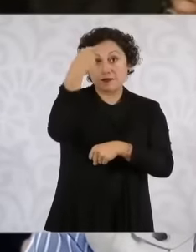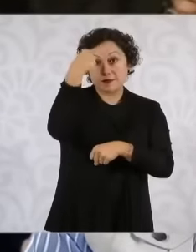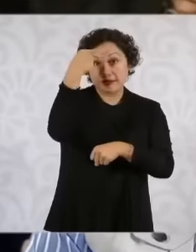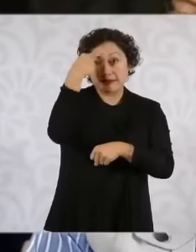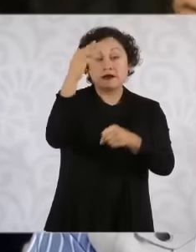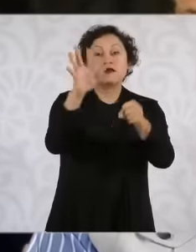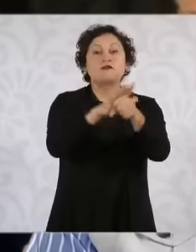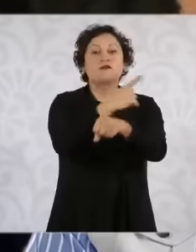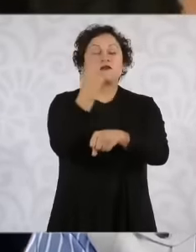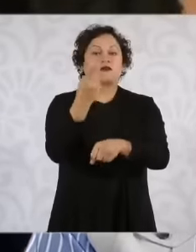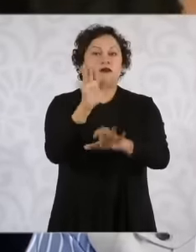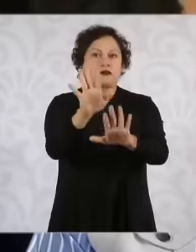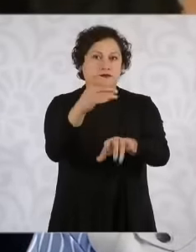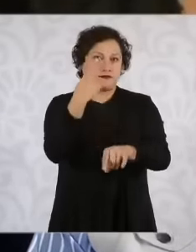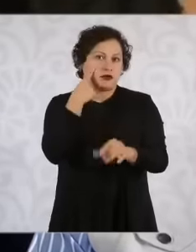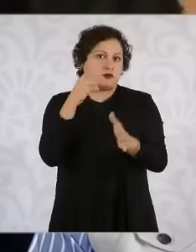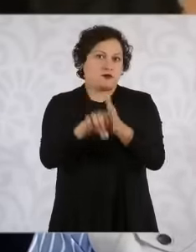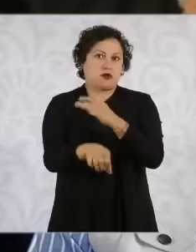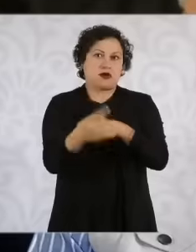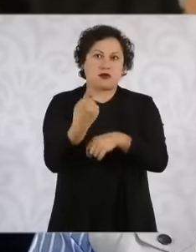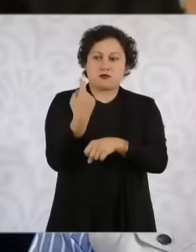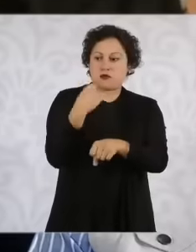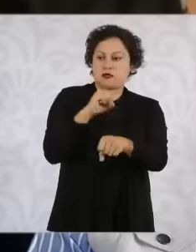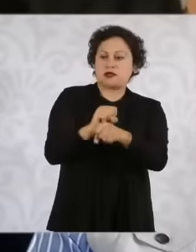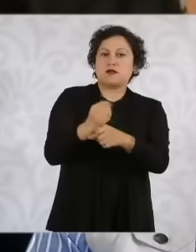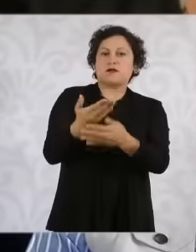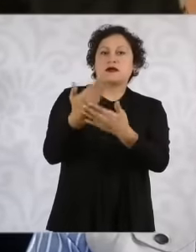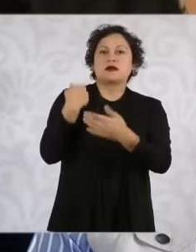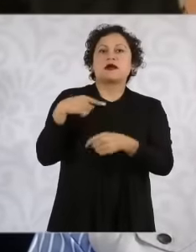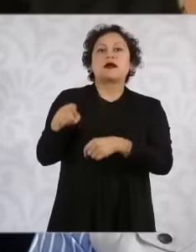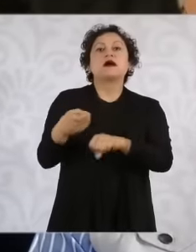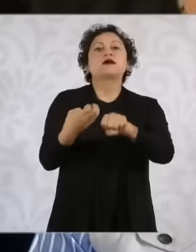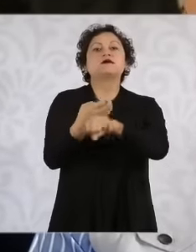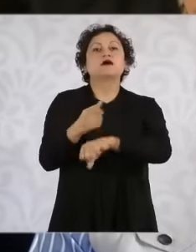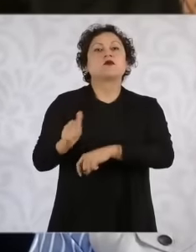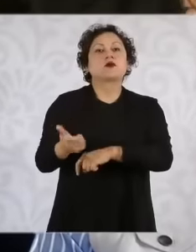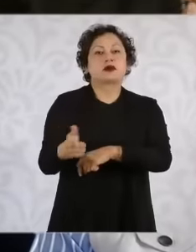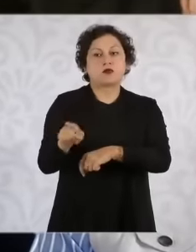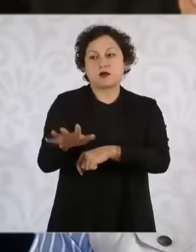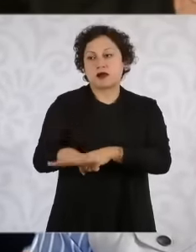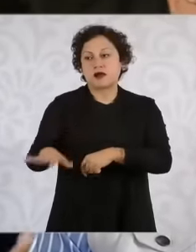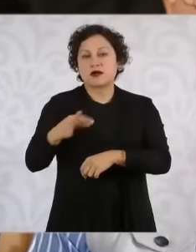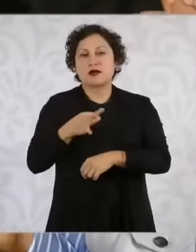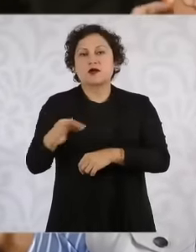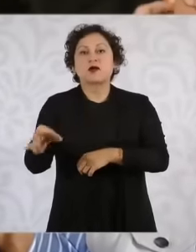case in in Salamanca precisely in Guanajuato where several people were murdered inside a